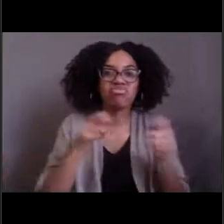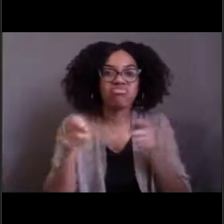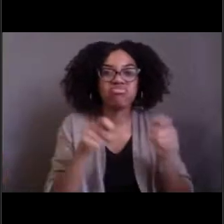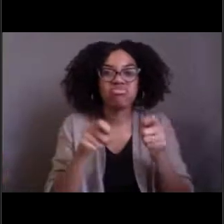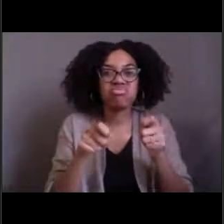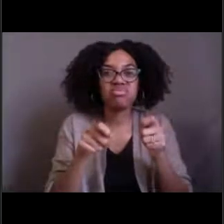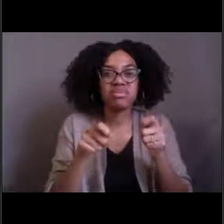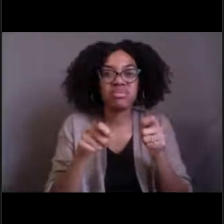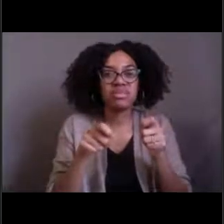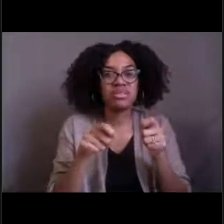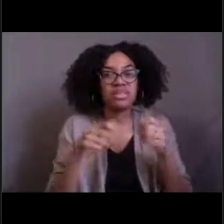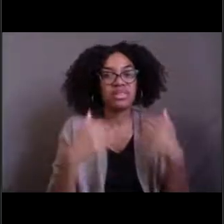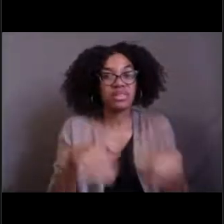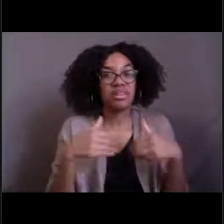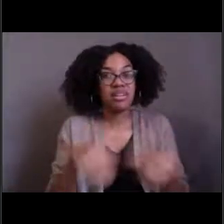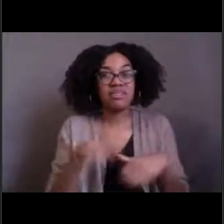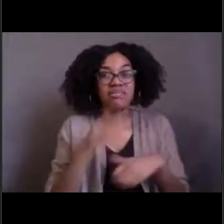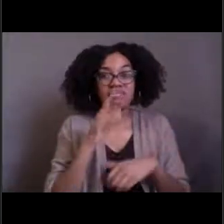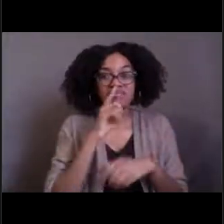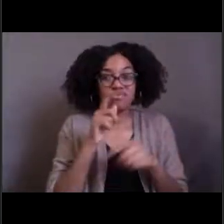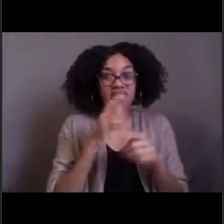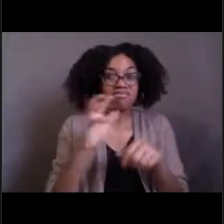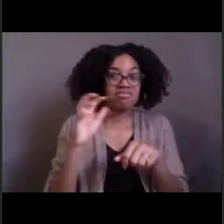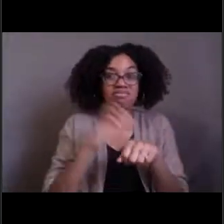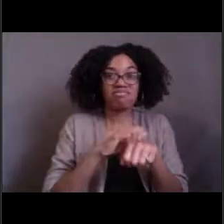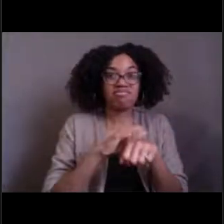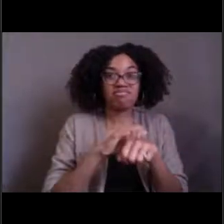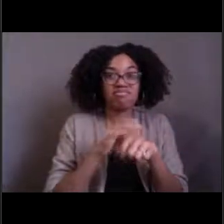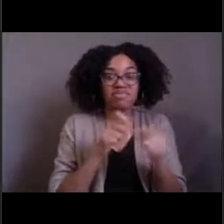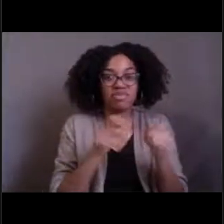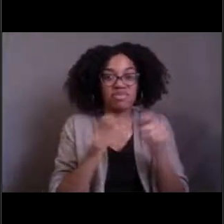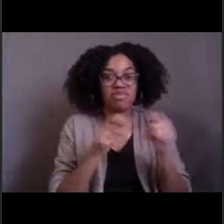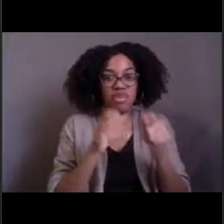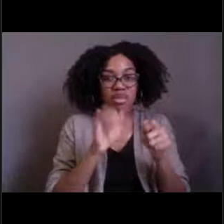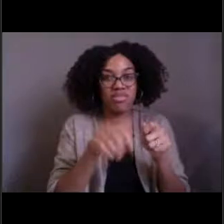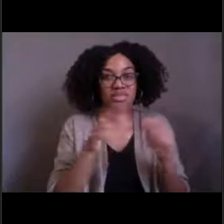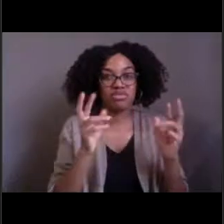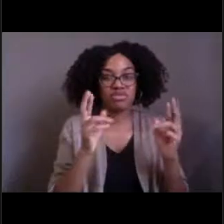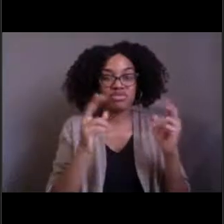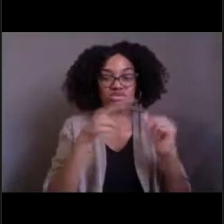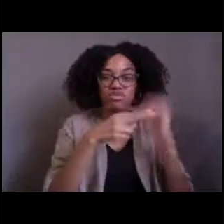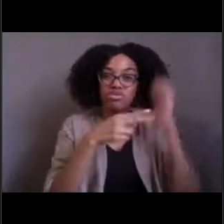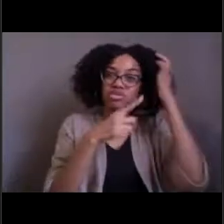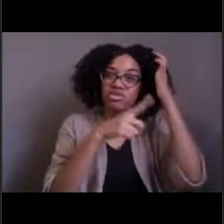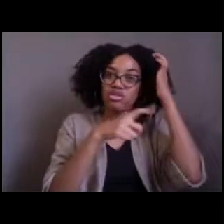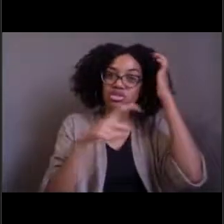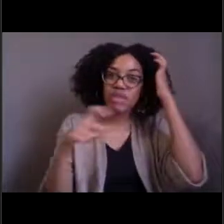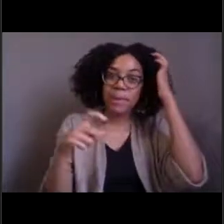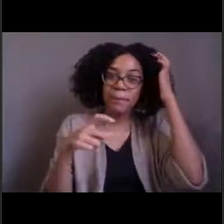and then start taking over control of it just creeps me out and there are a lot of parasites in all of the ocean